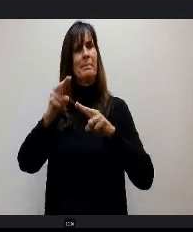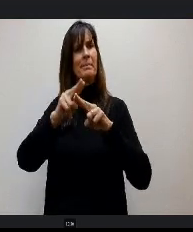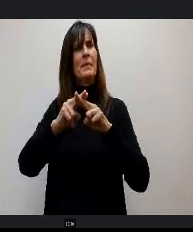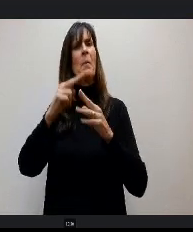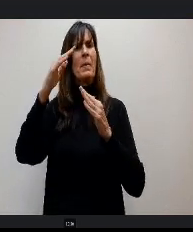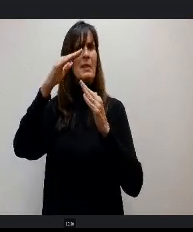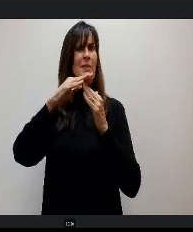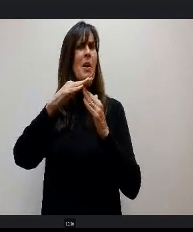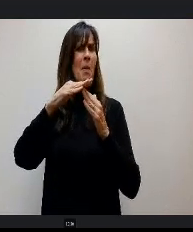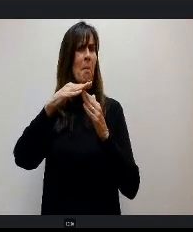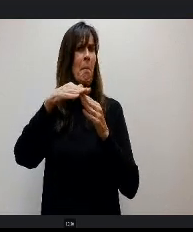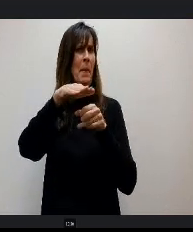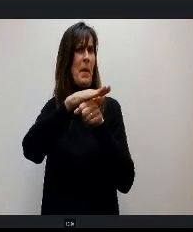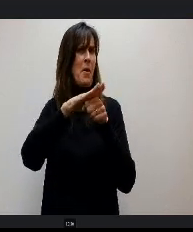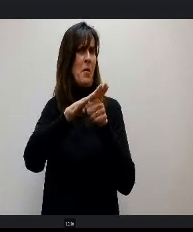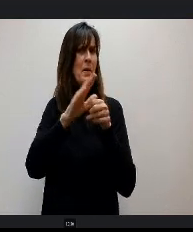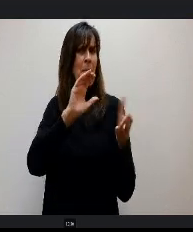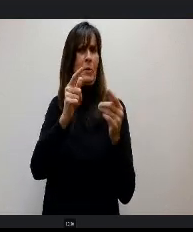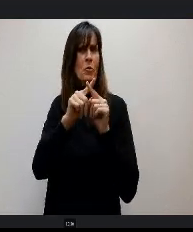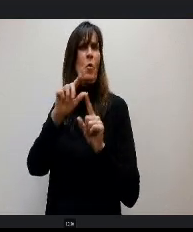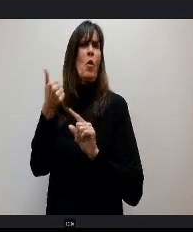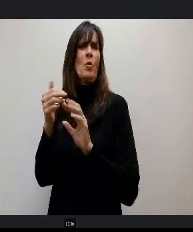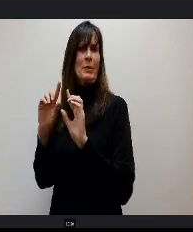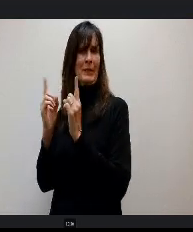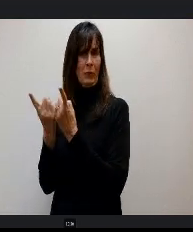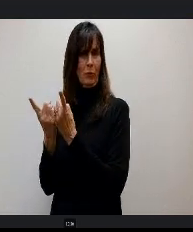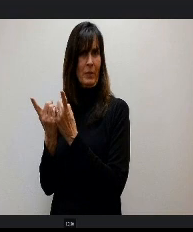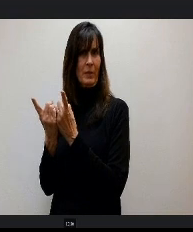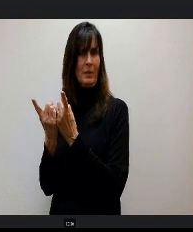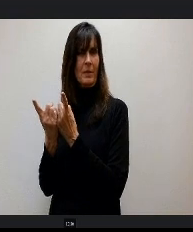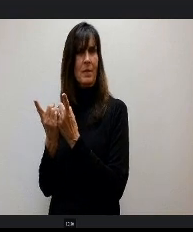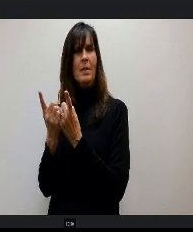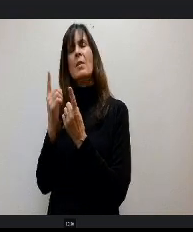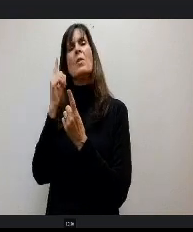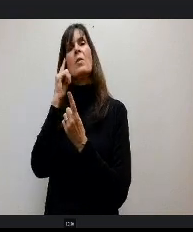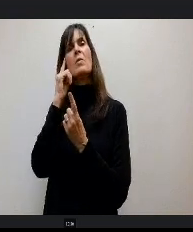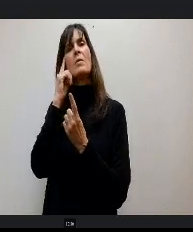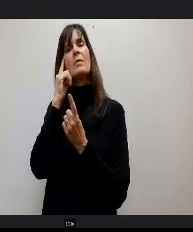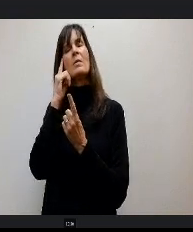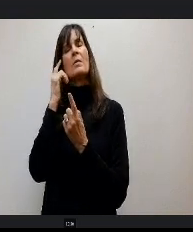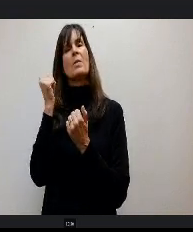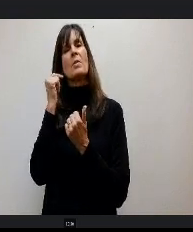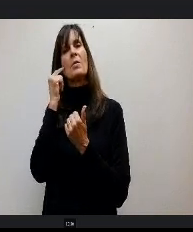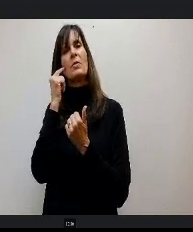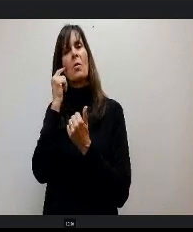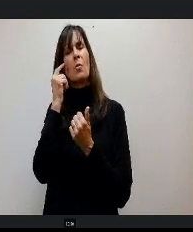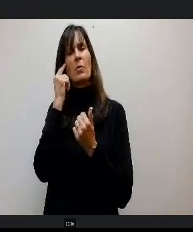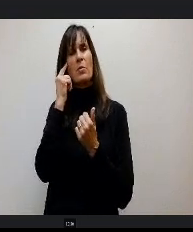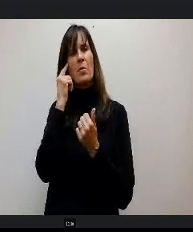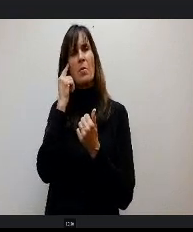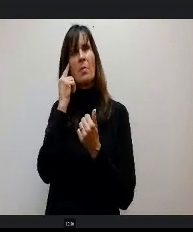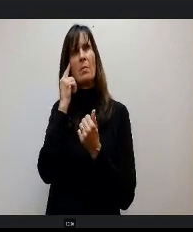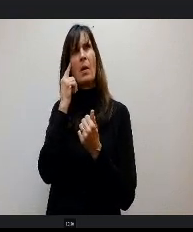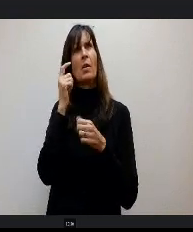what other districts are going to do. So then as we evaluate through the cycle which is from February now till February next year.